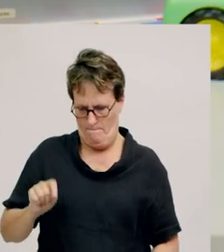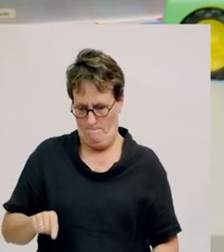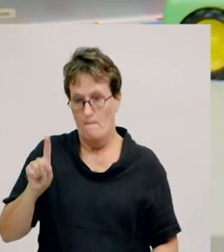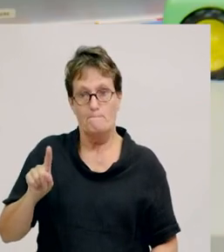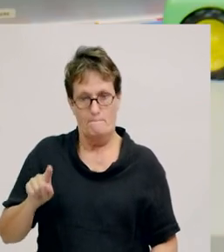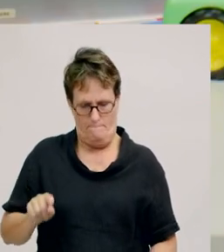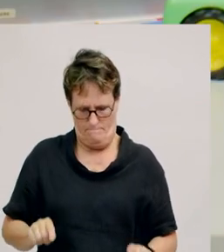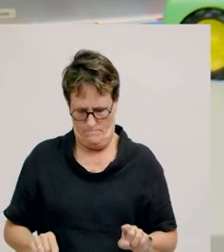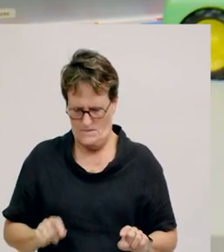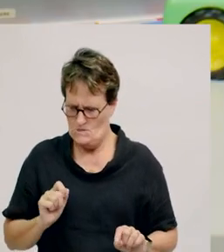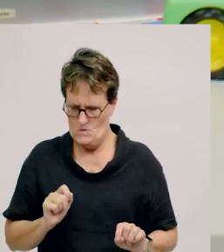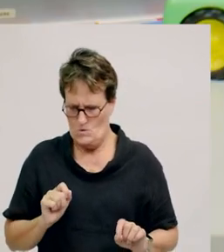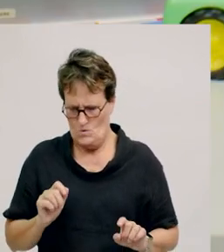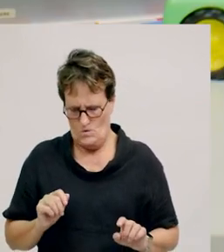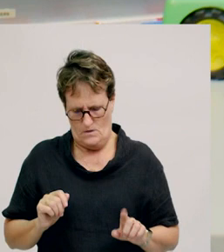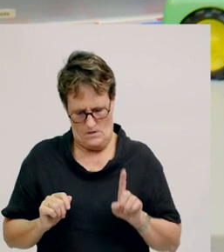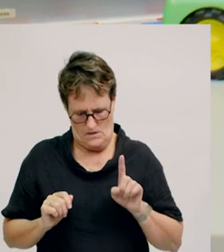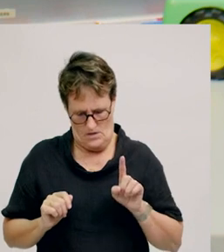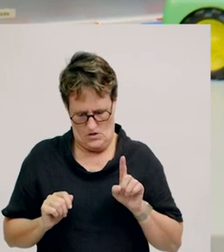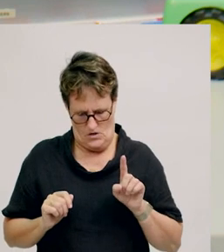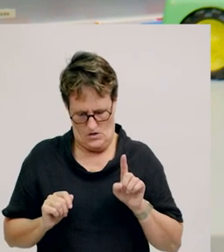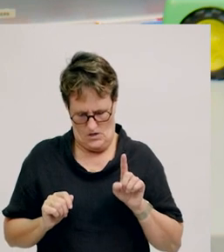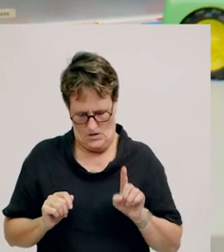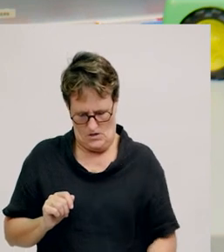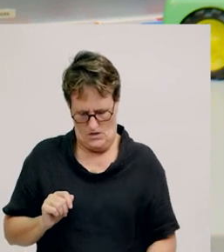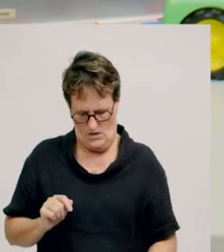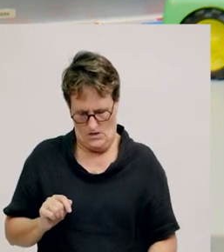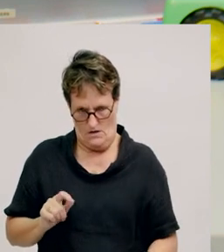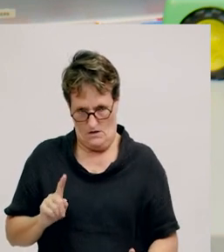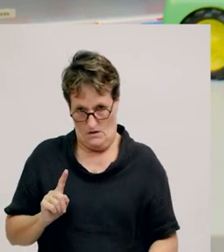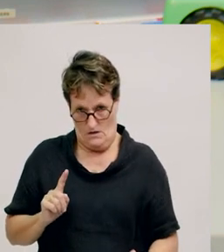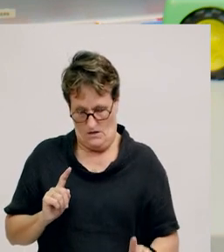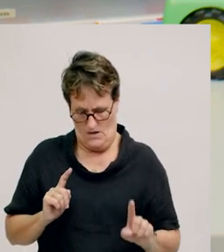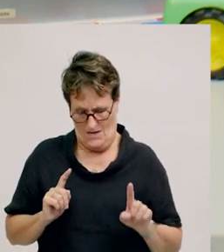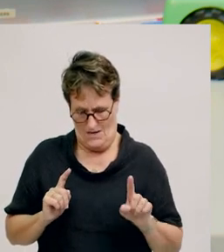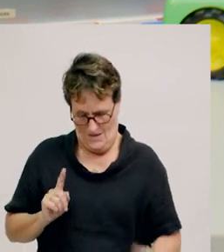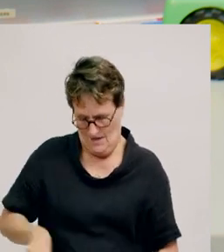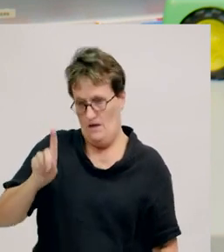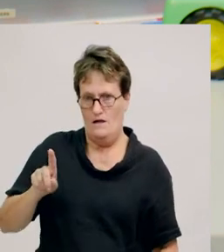I think that was a bit high. Try again.